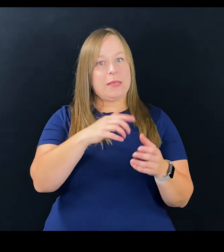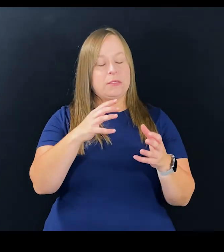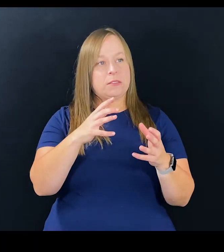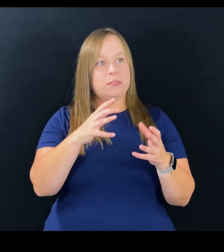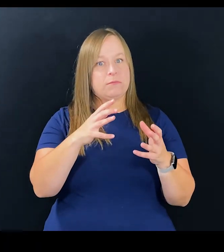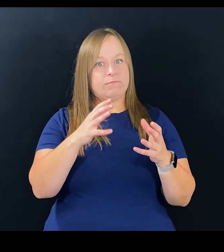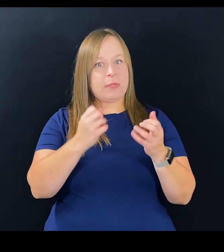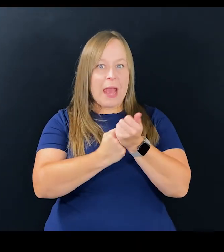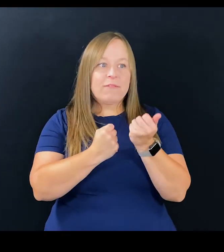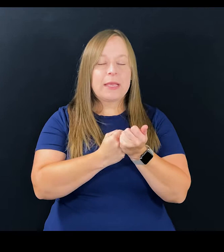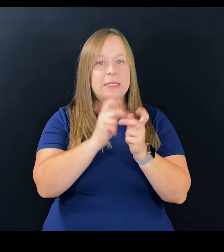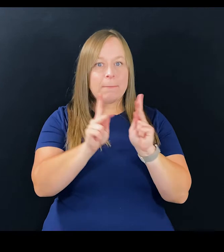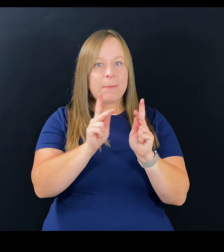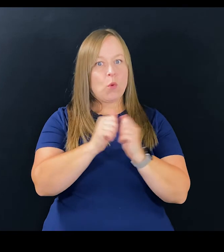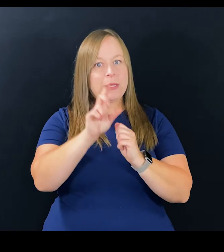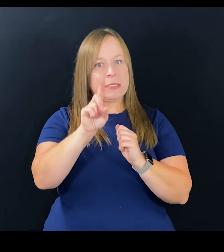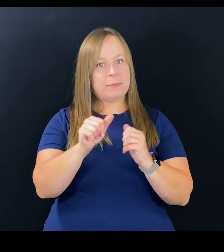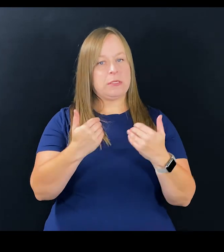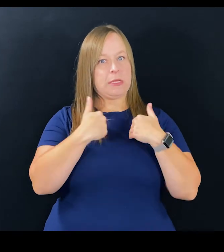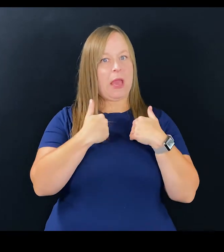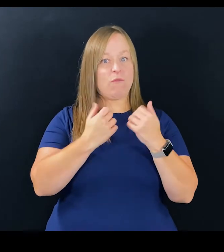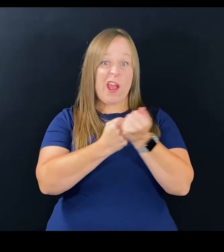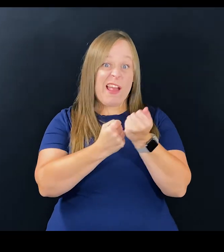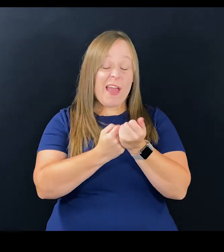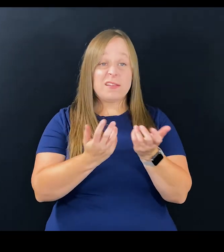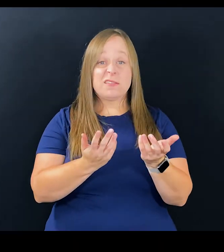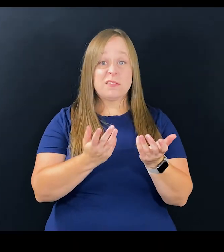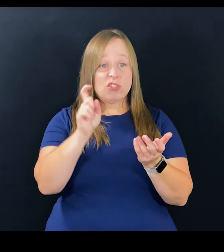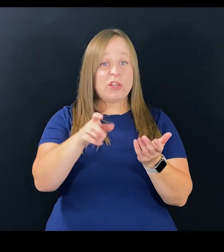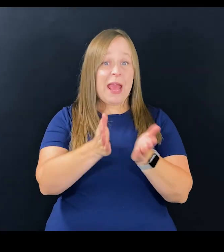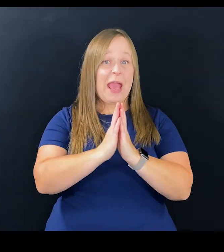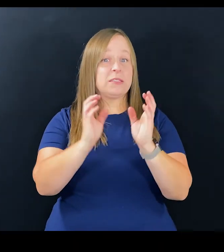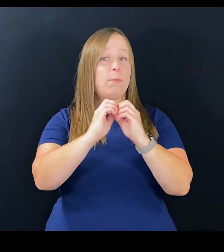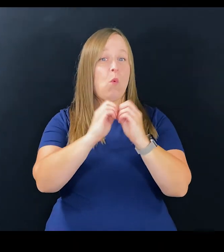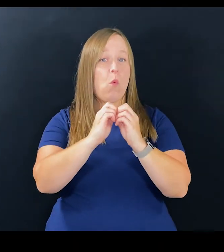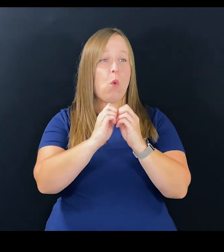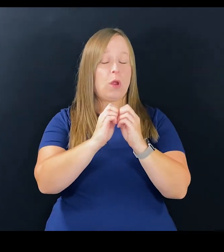And I think we as consumers, we as advocates, we as people with disabilities or allies should ask